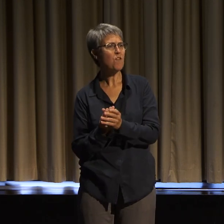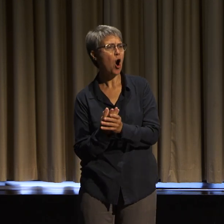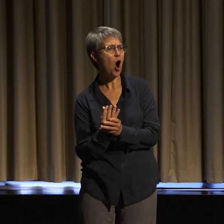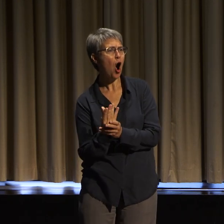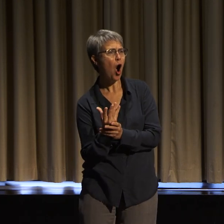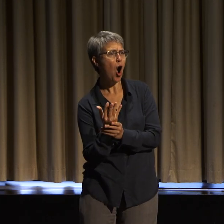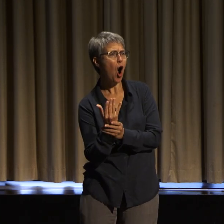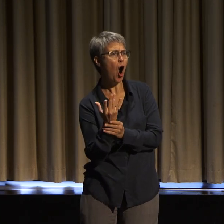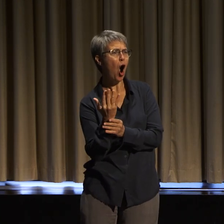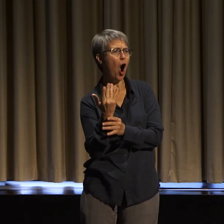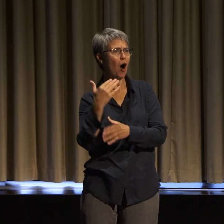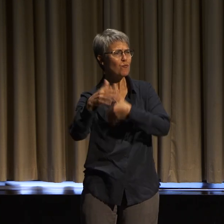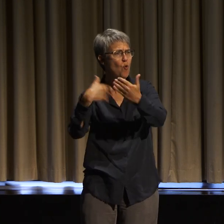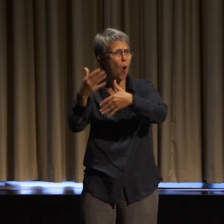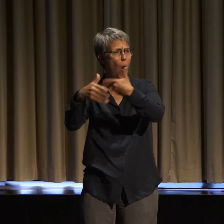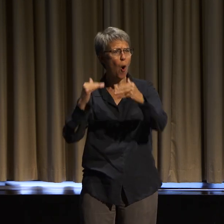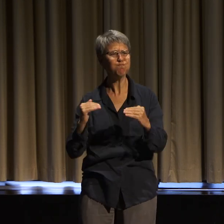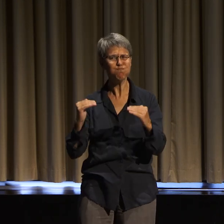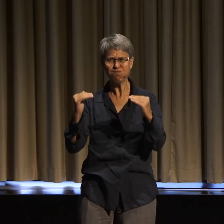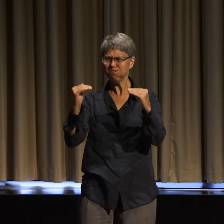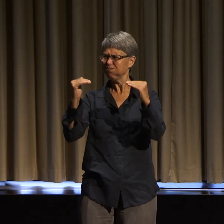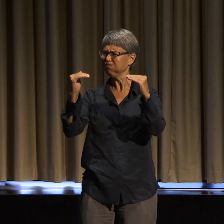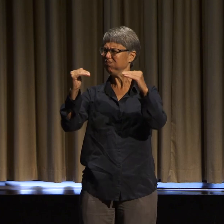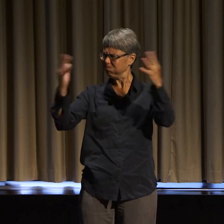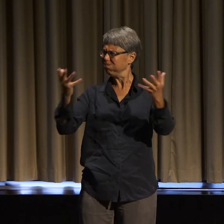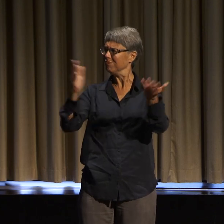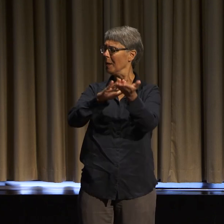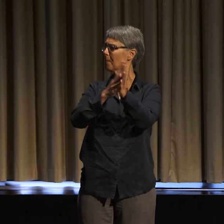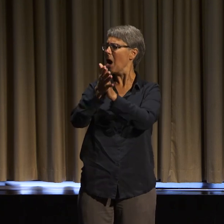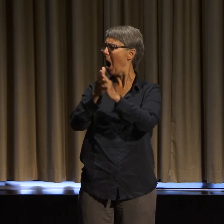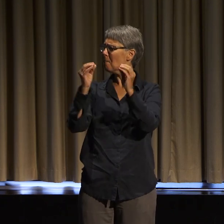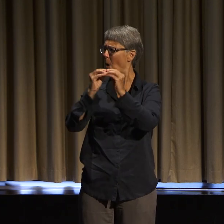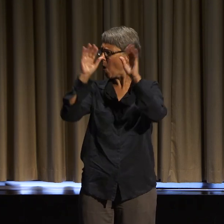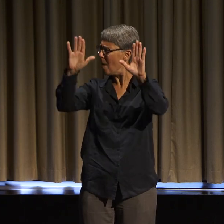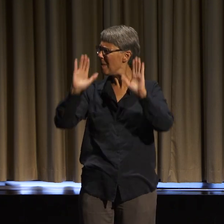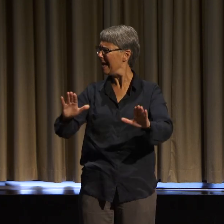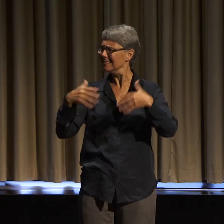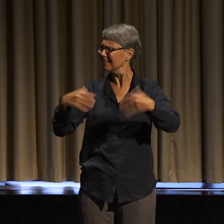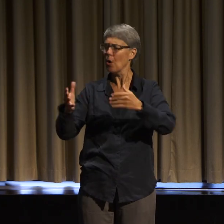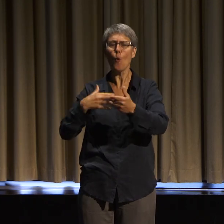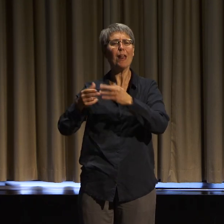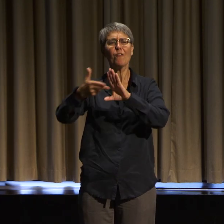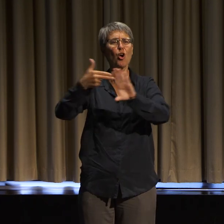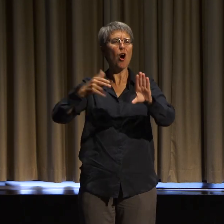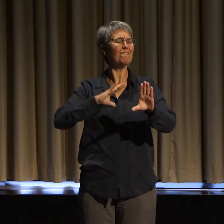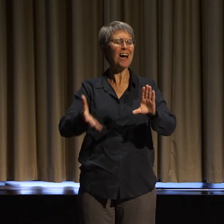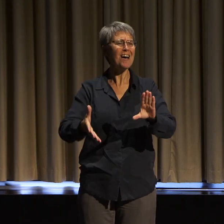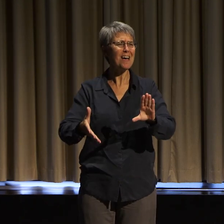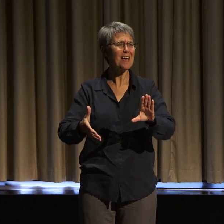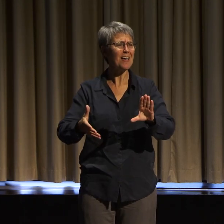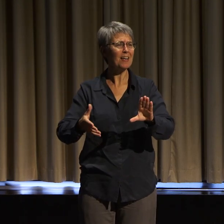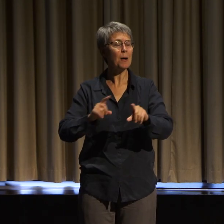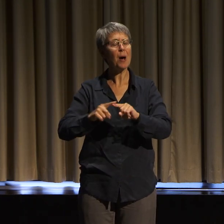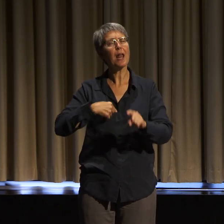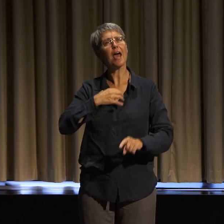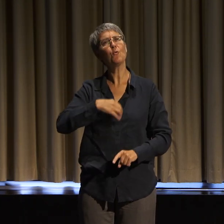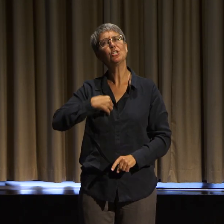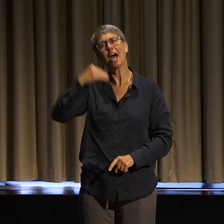amazing and spectacular-- so whatever it becomes called in the future. I wish that I had known that there was so much more